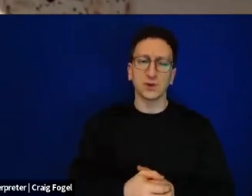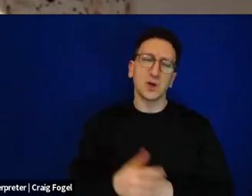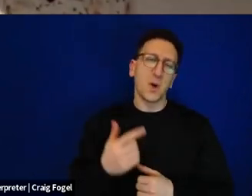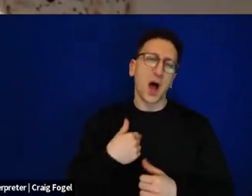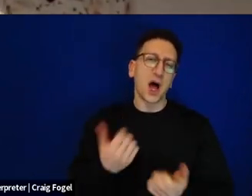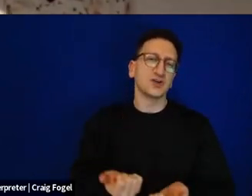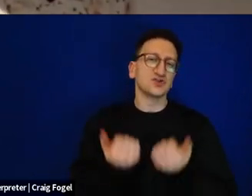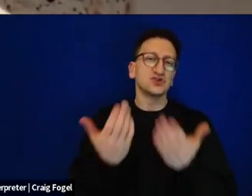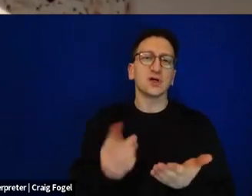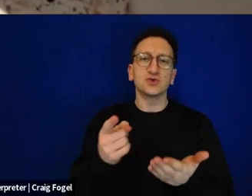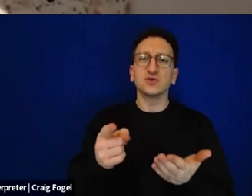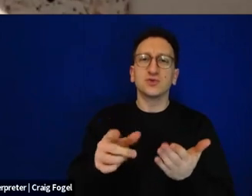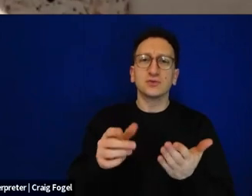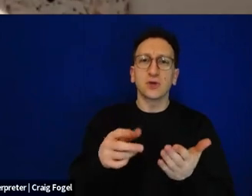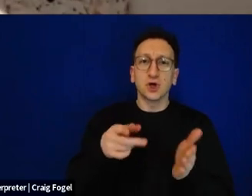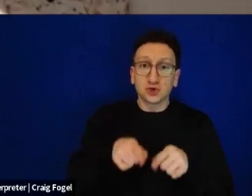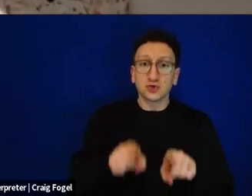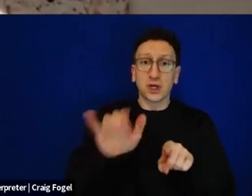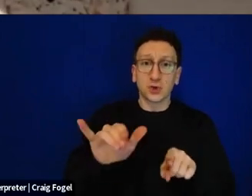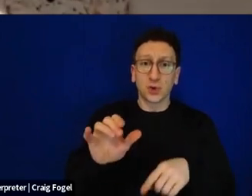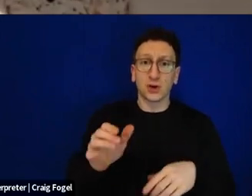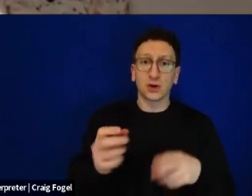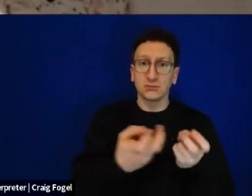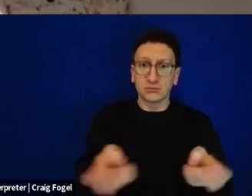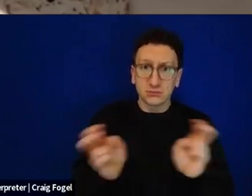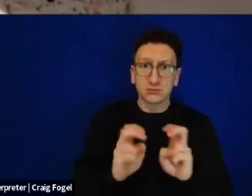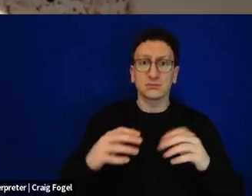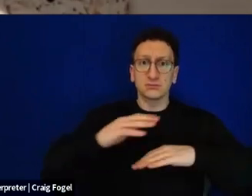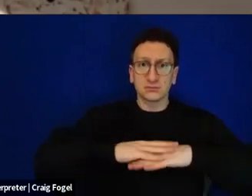different moments throughout the Seder, where we relate to what's happening right now in the world,